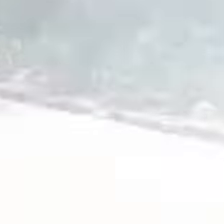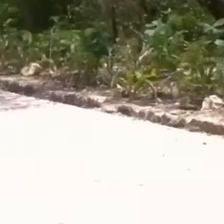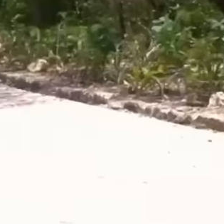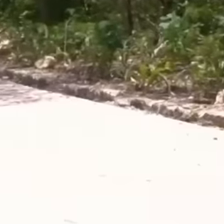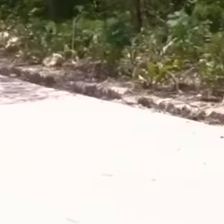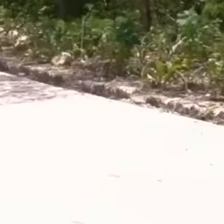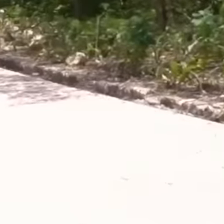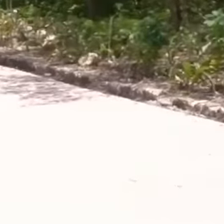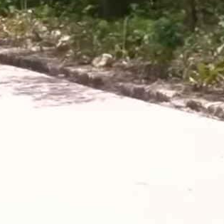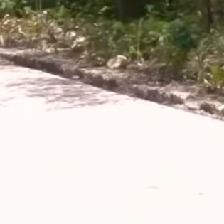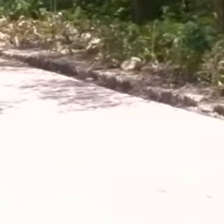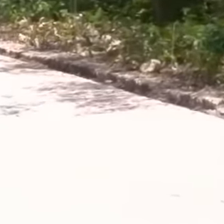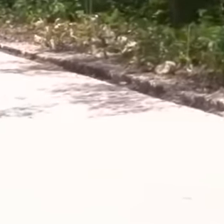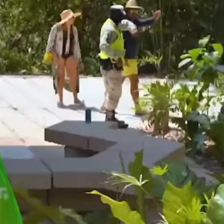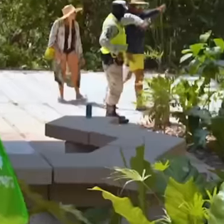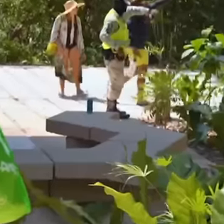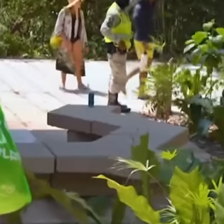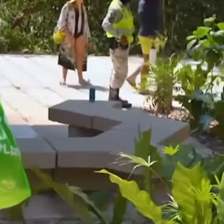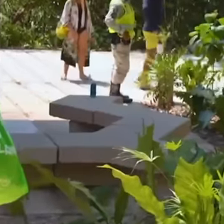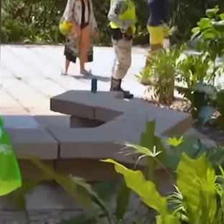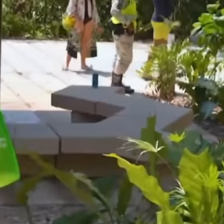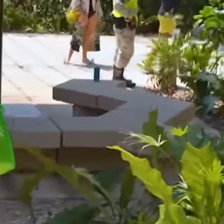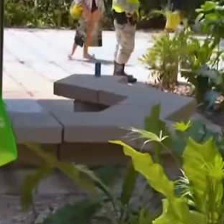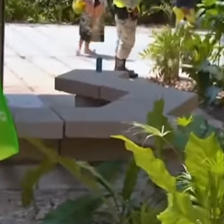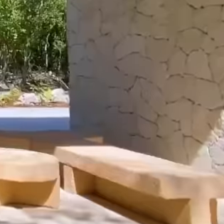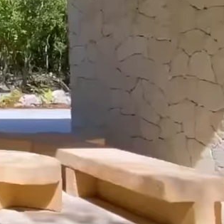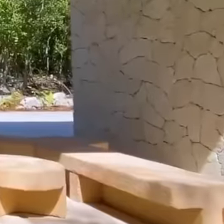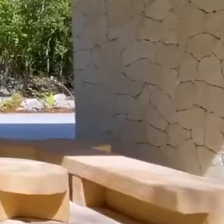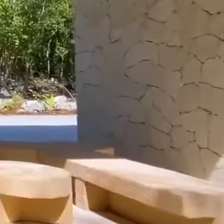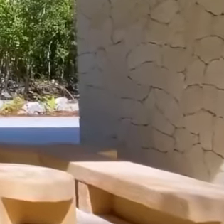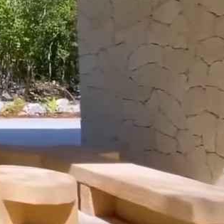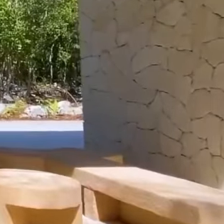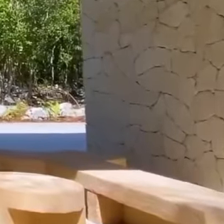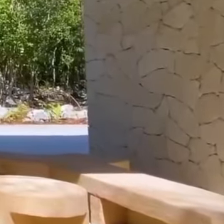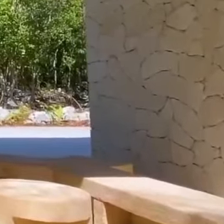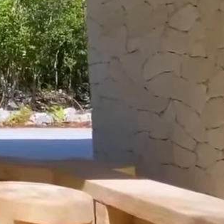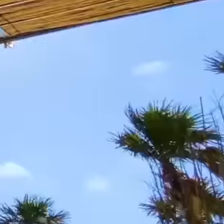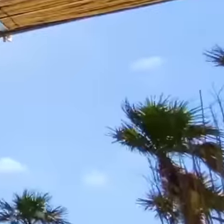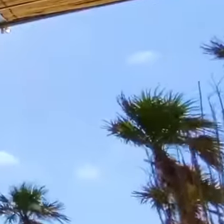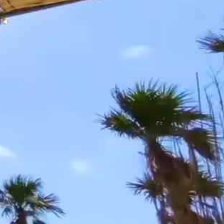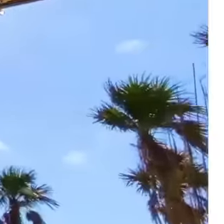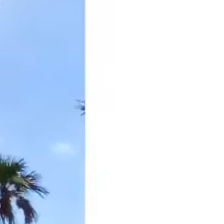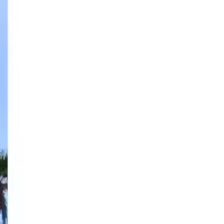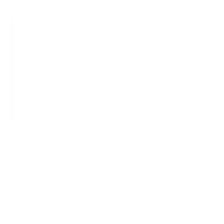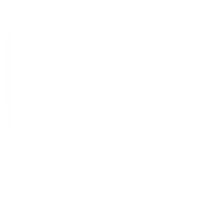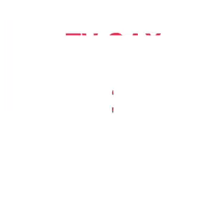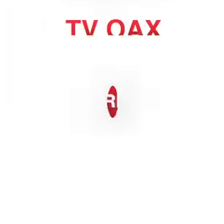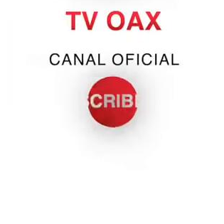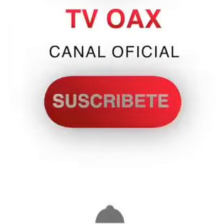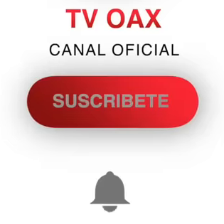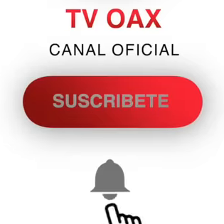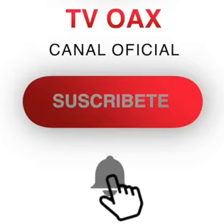made up of the Tulum National Park and the flora and fauna protection area. Jaguar